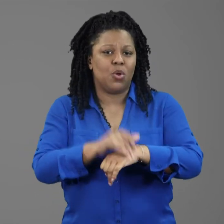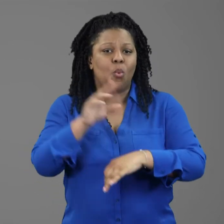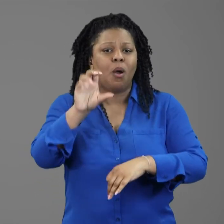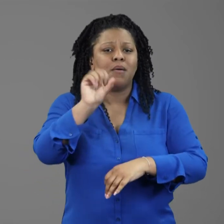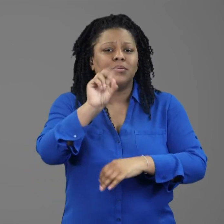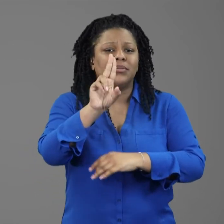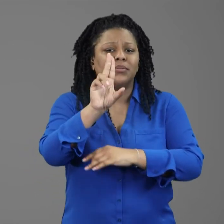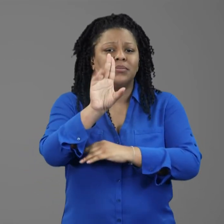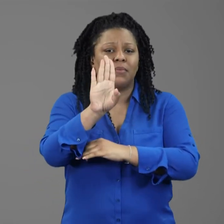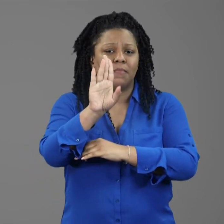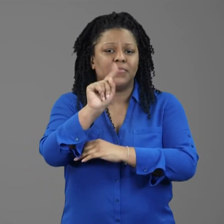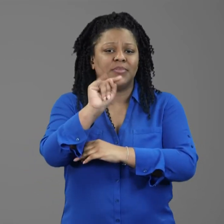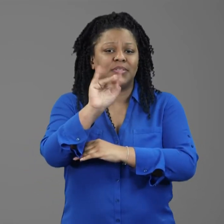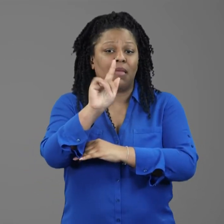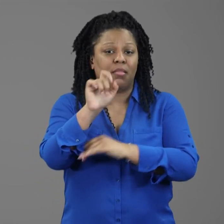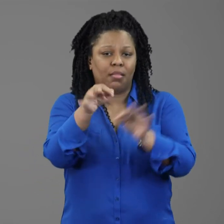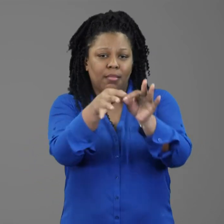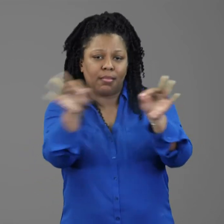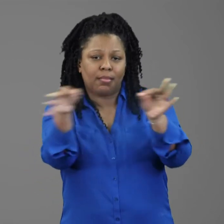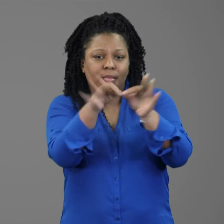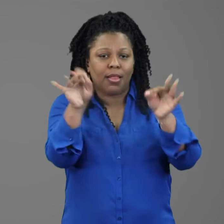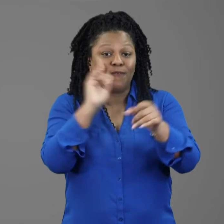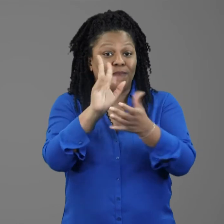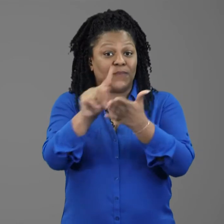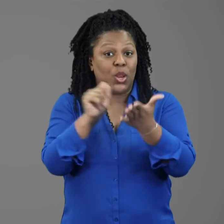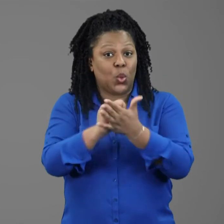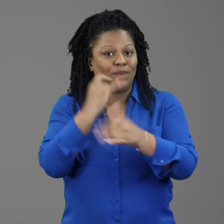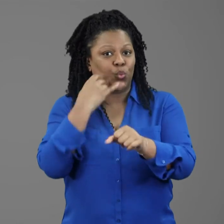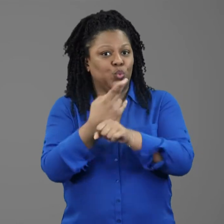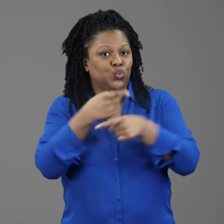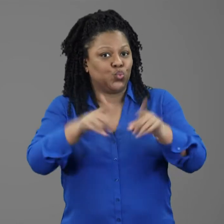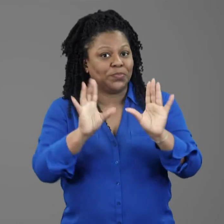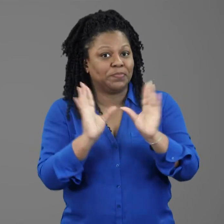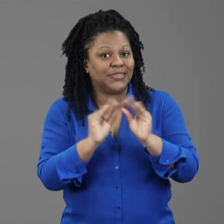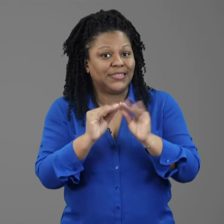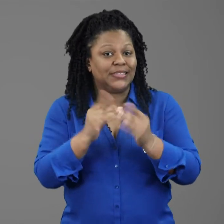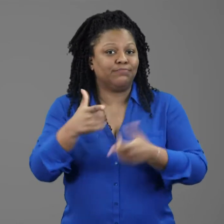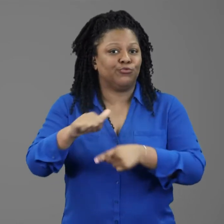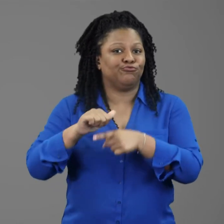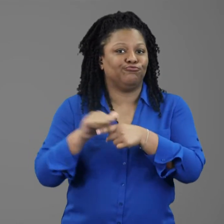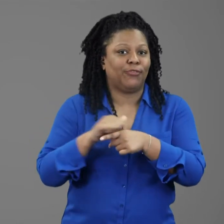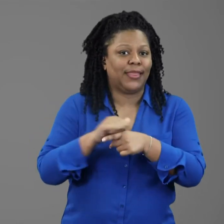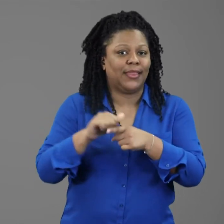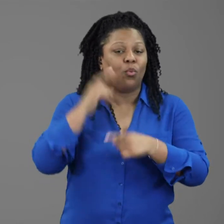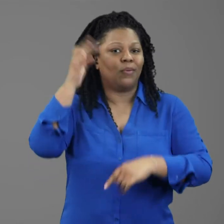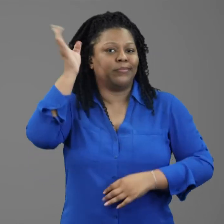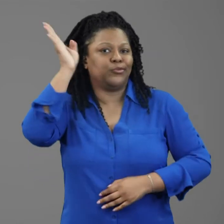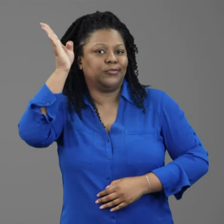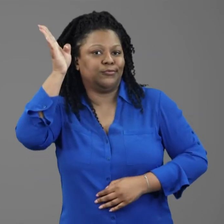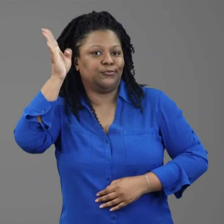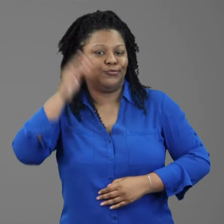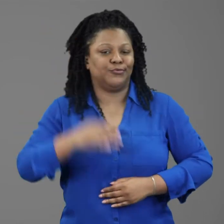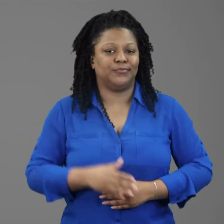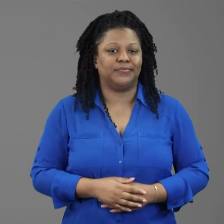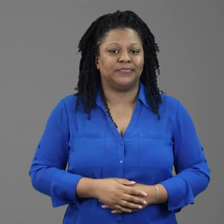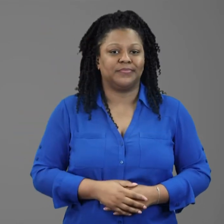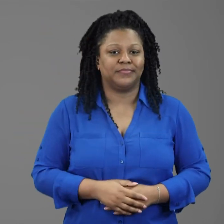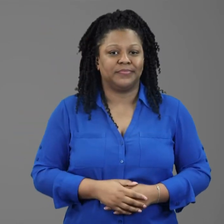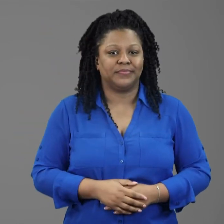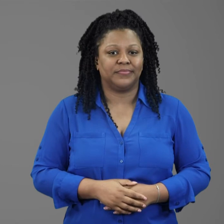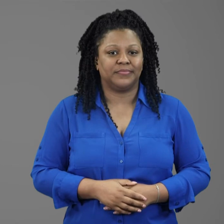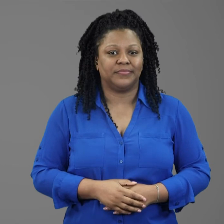Turning on closed captions or subtitles for videos used in meetings, trainings and presentations.